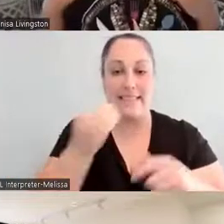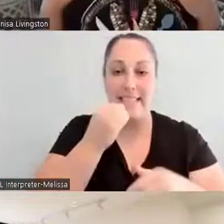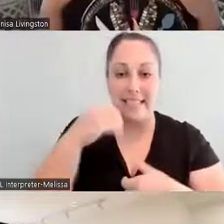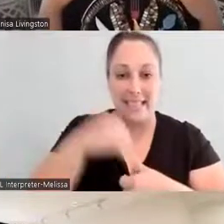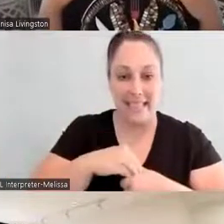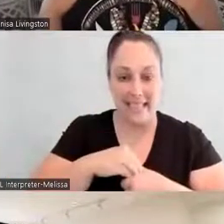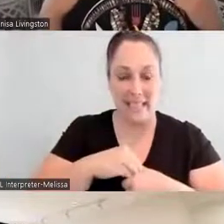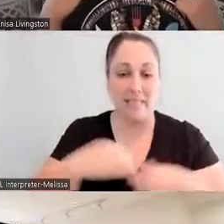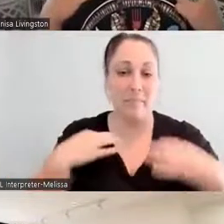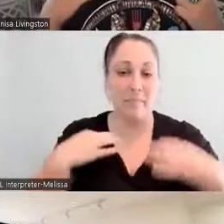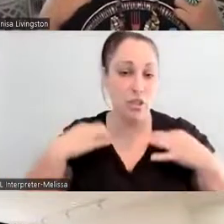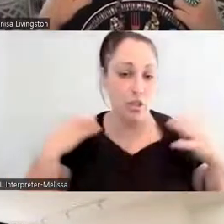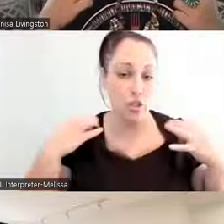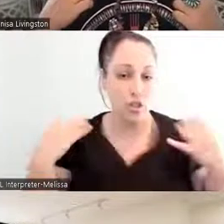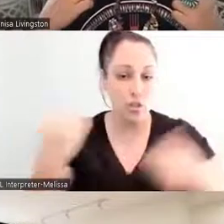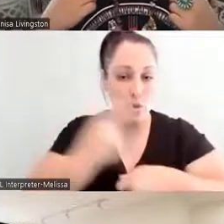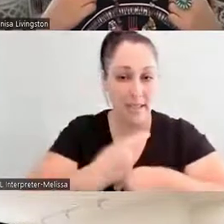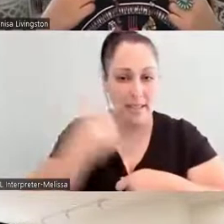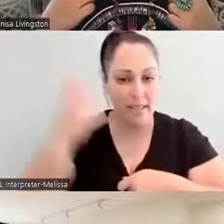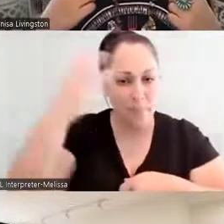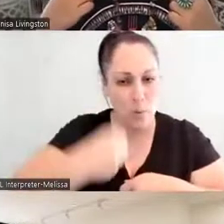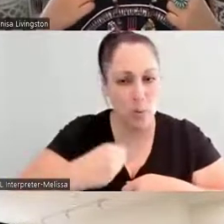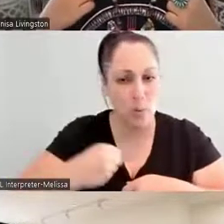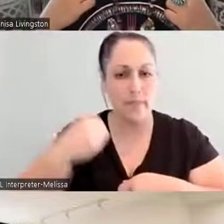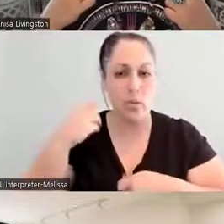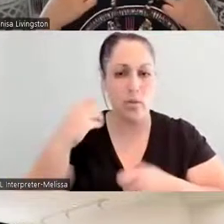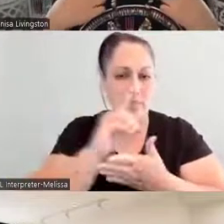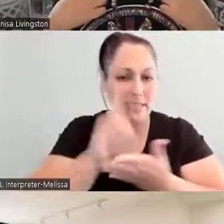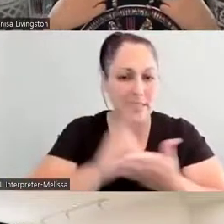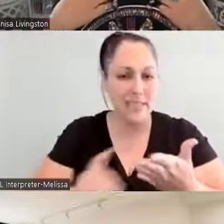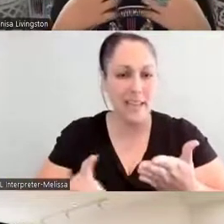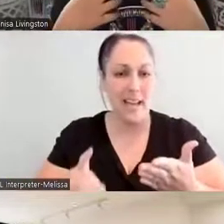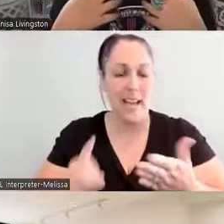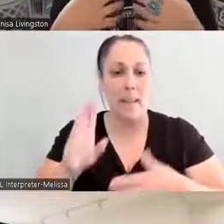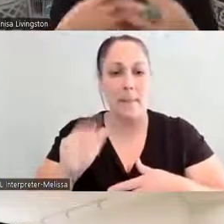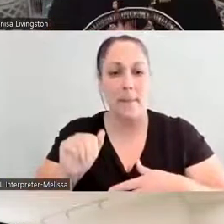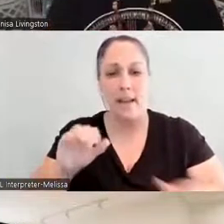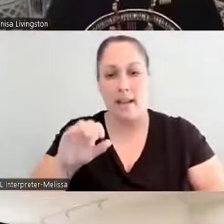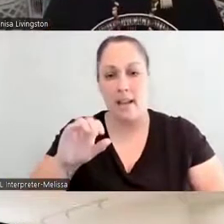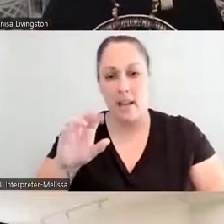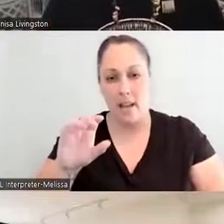It's a really beautiful design by our dear Josh, who has